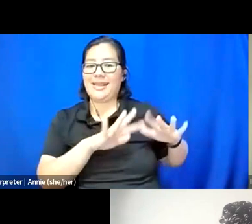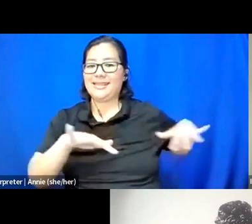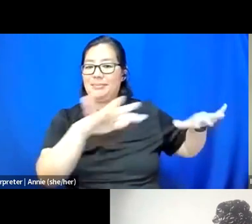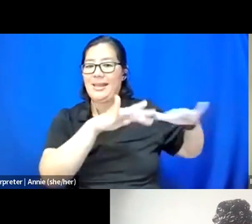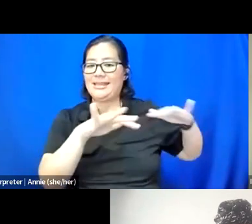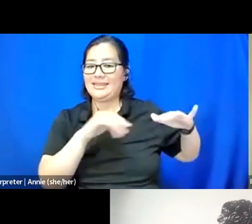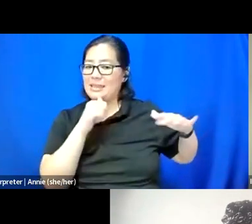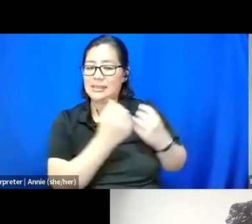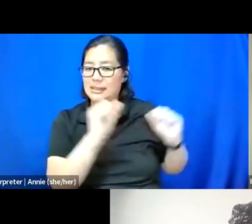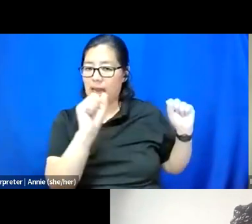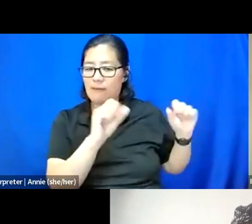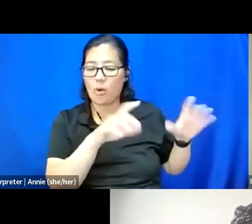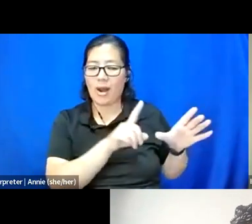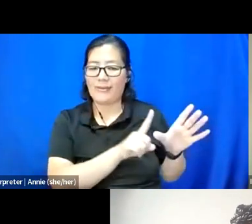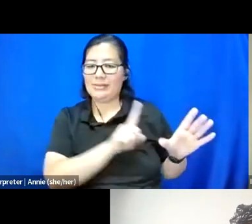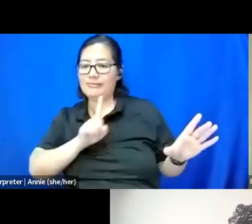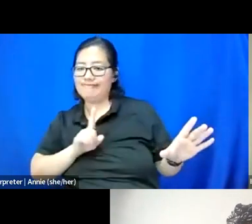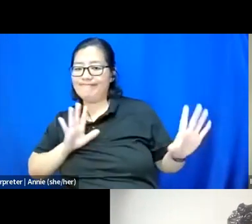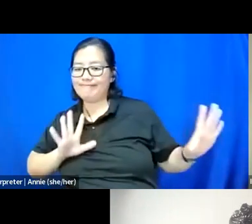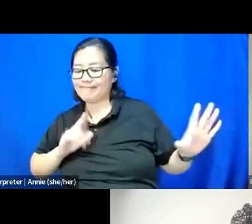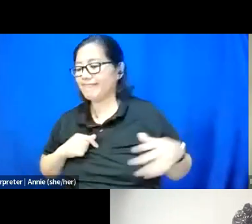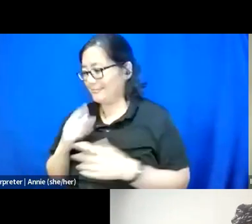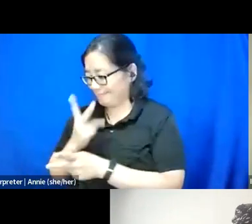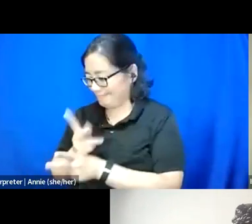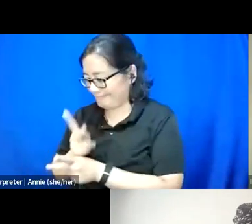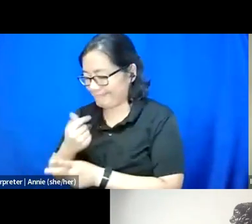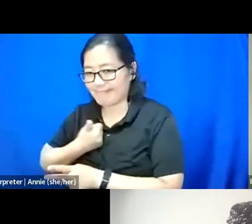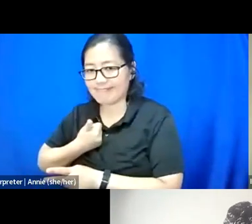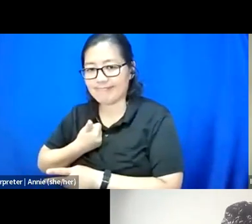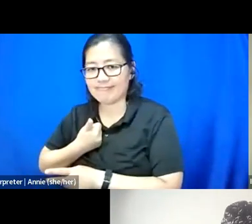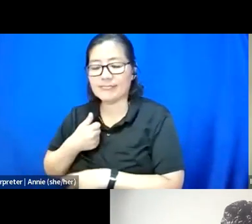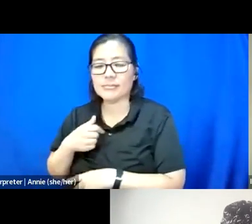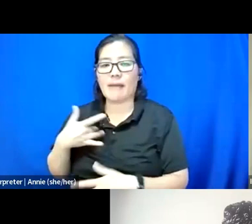to provide care for yourself and feeling this ridiculous amount of guilt